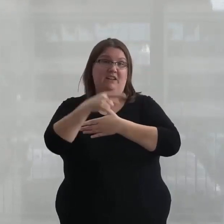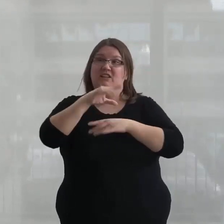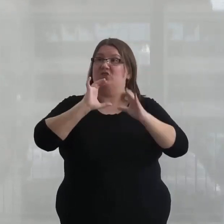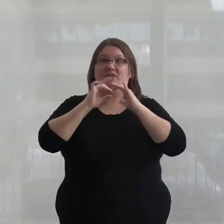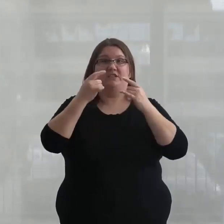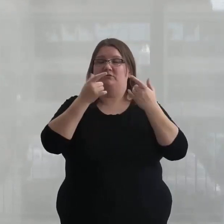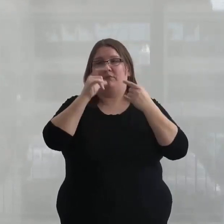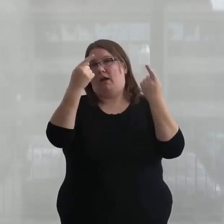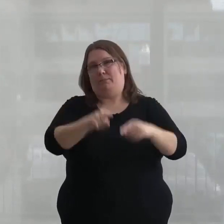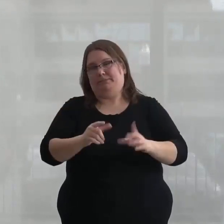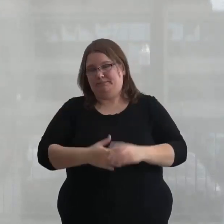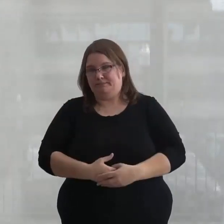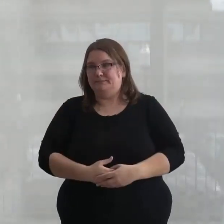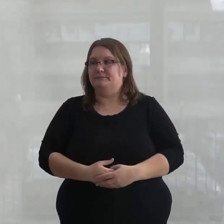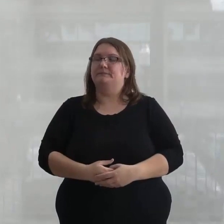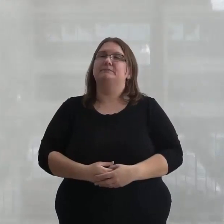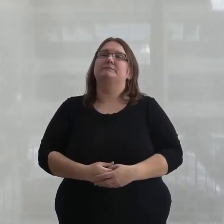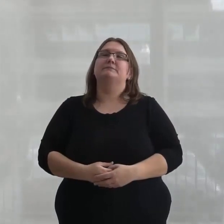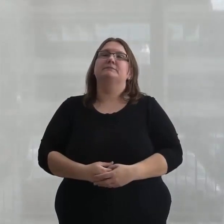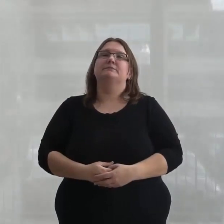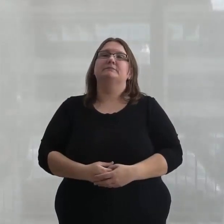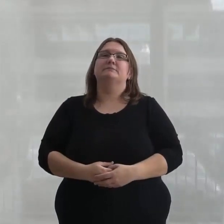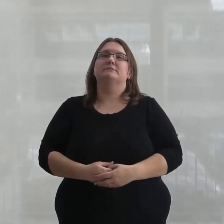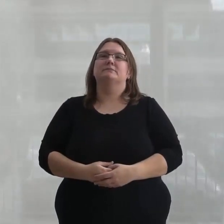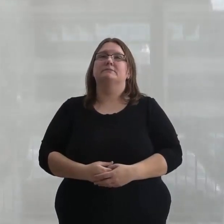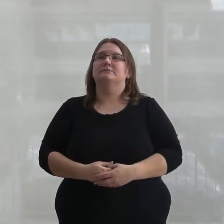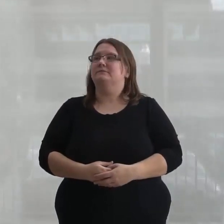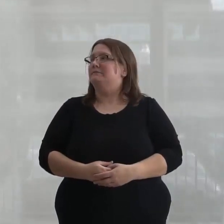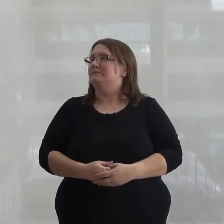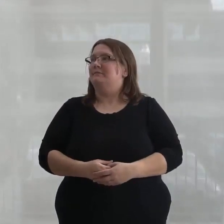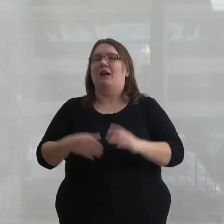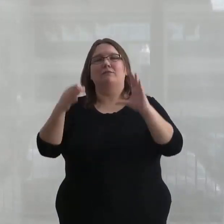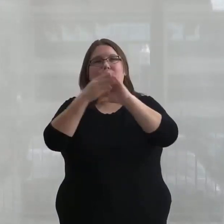would not be possible. I had prepared a long speech about what to end with,